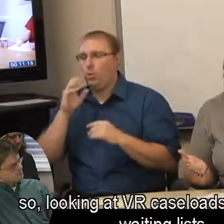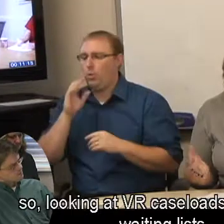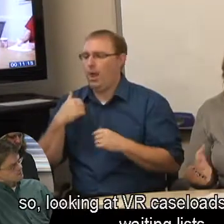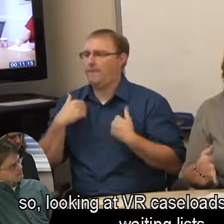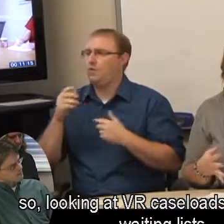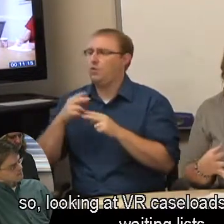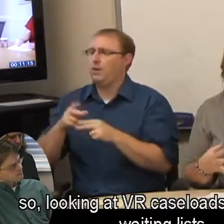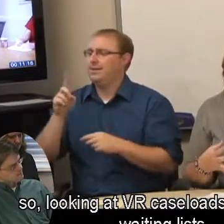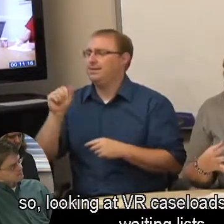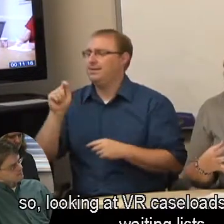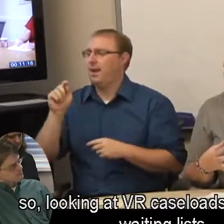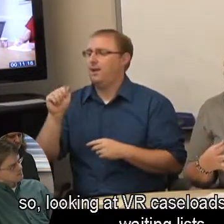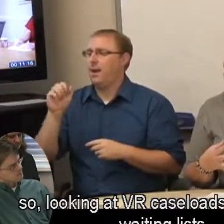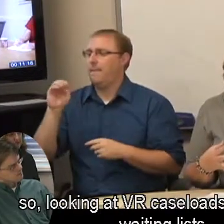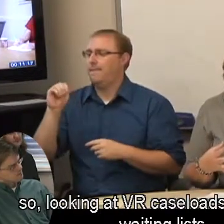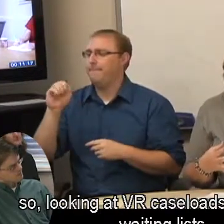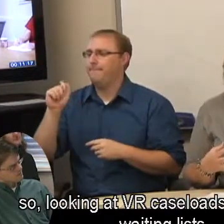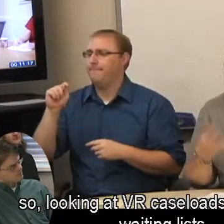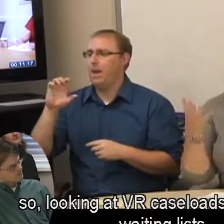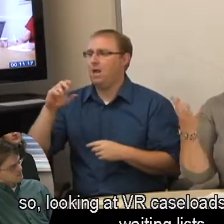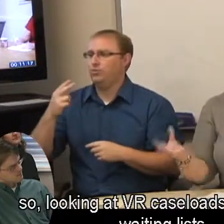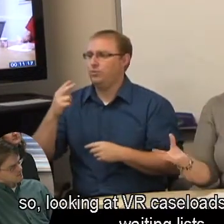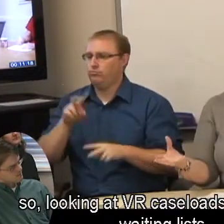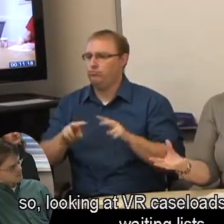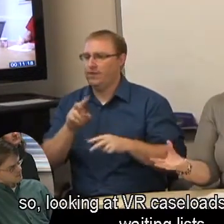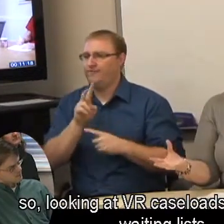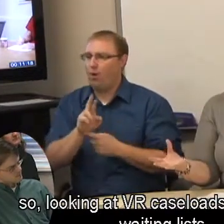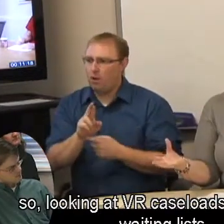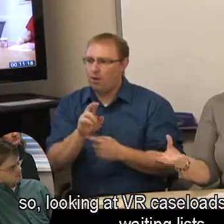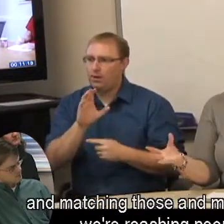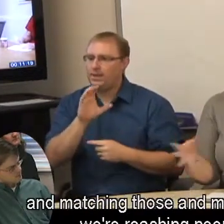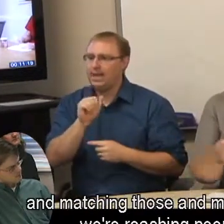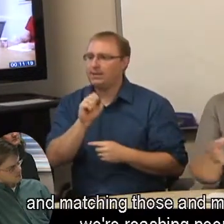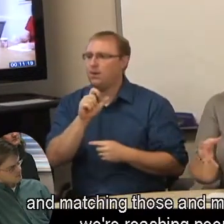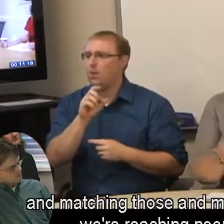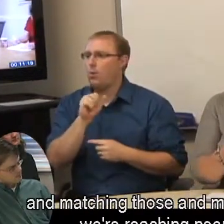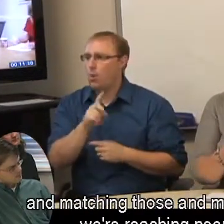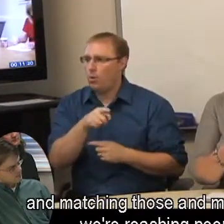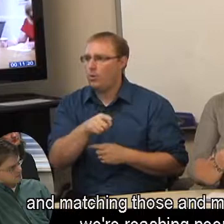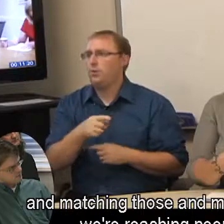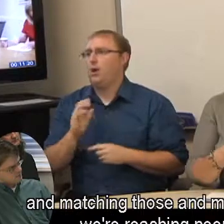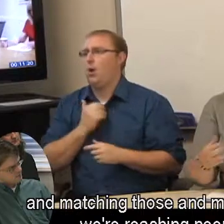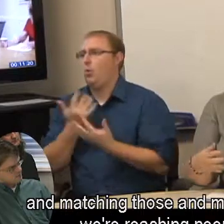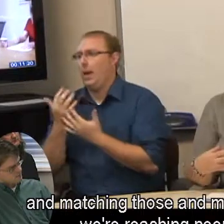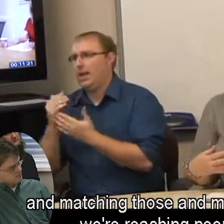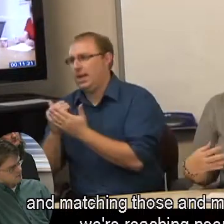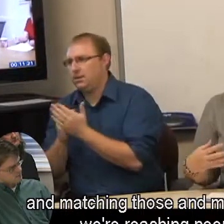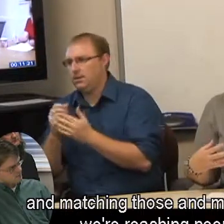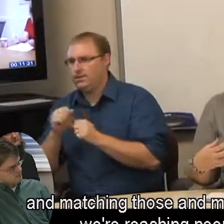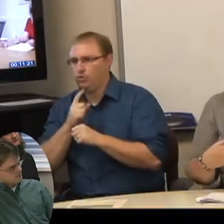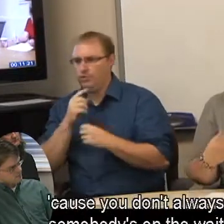so, looking at VR caseloads and DSPD waiting lists and matching those and making sure we're reaching people